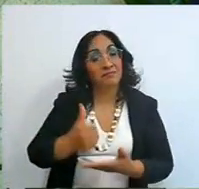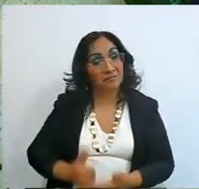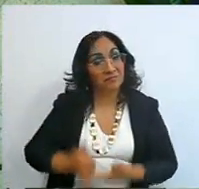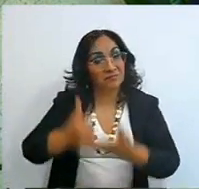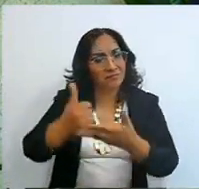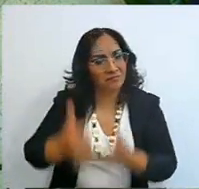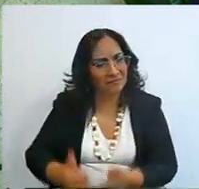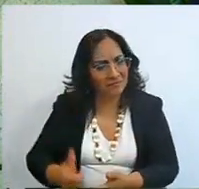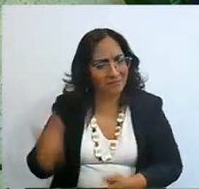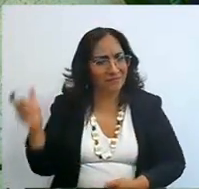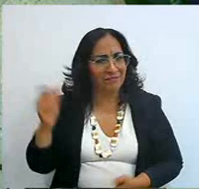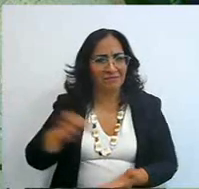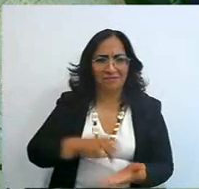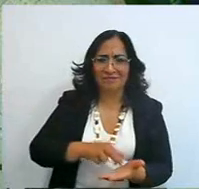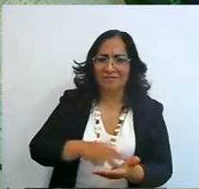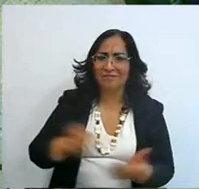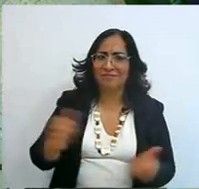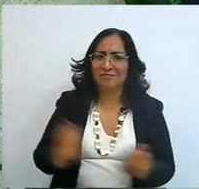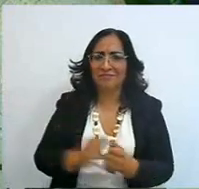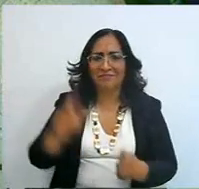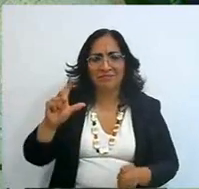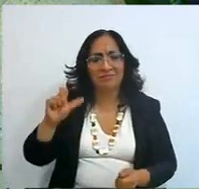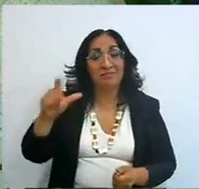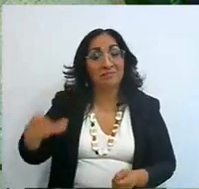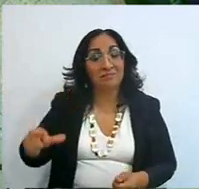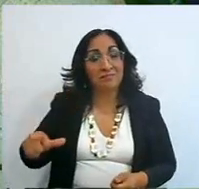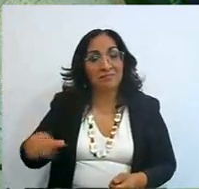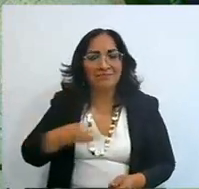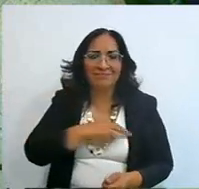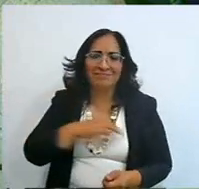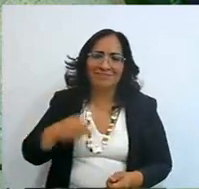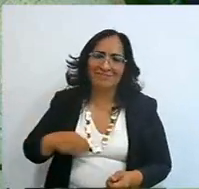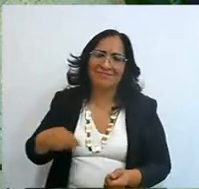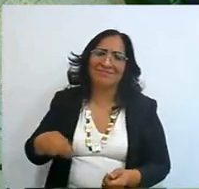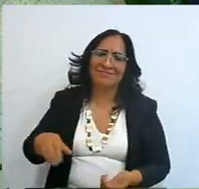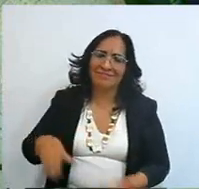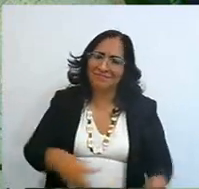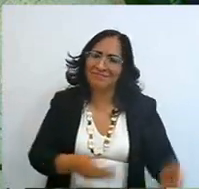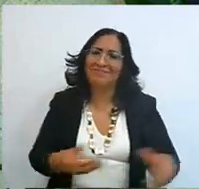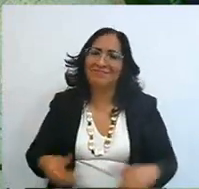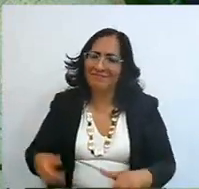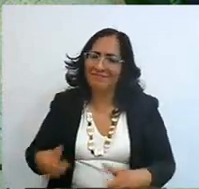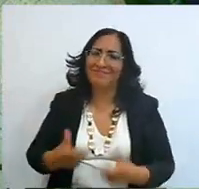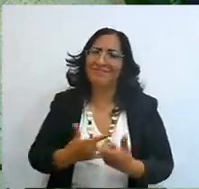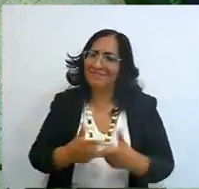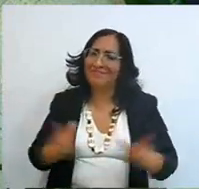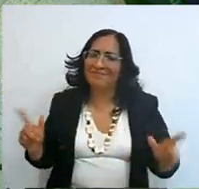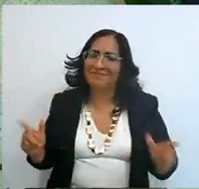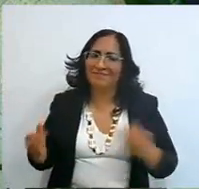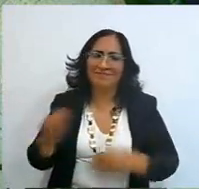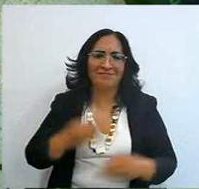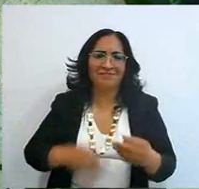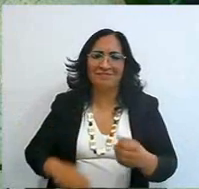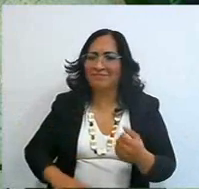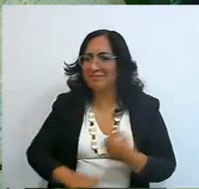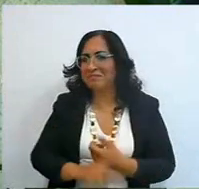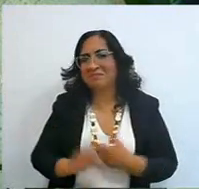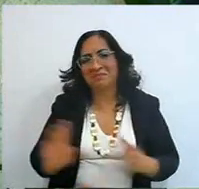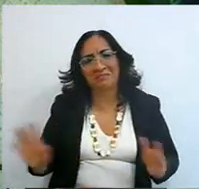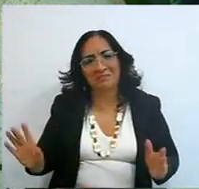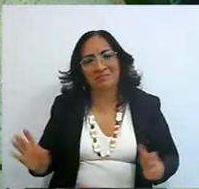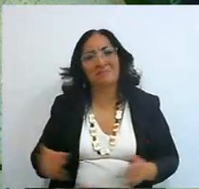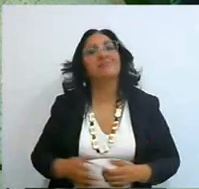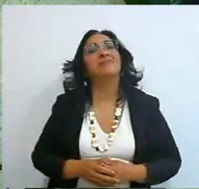when we have walked with him, our way is not rough, but free from stumbling blocks,